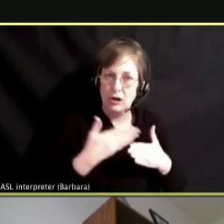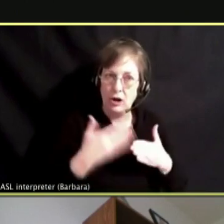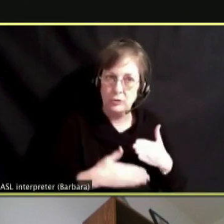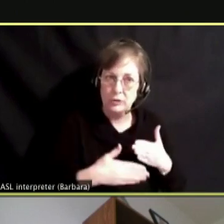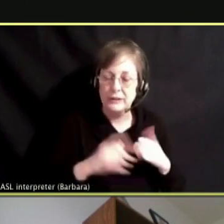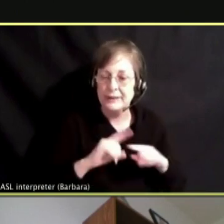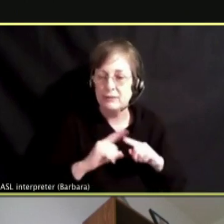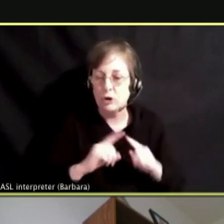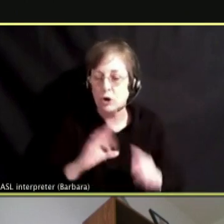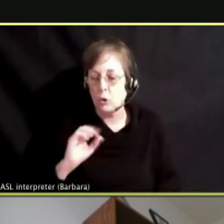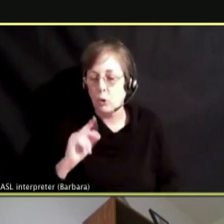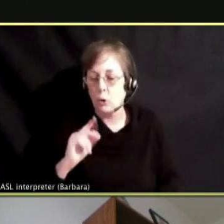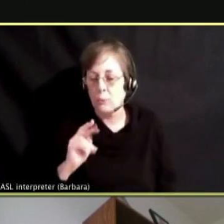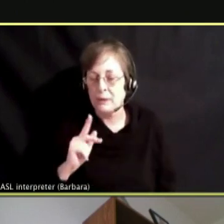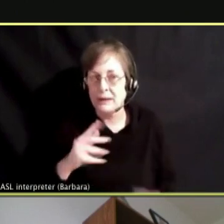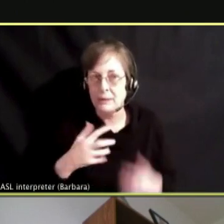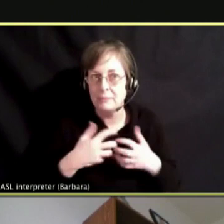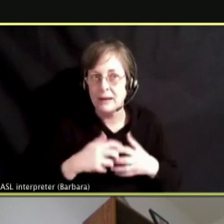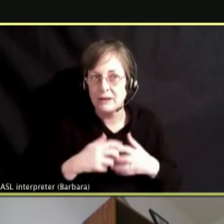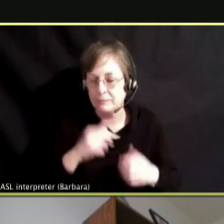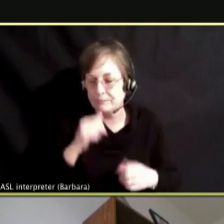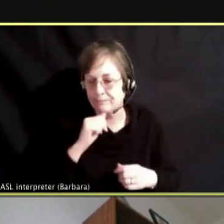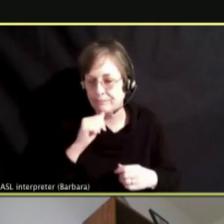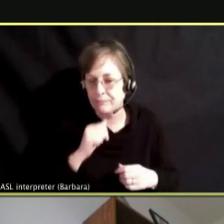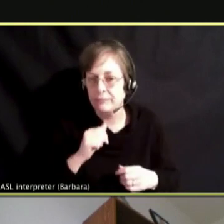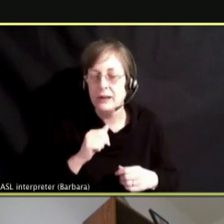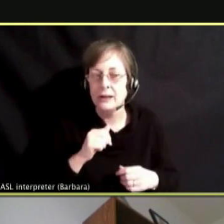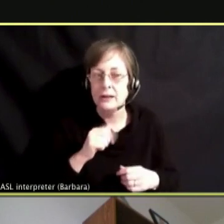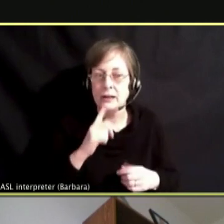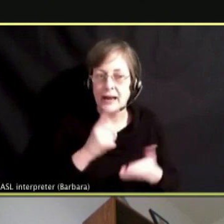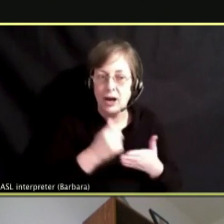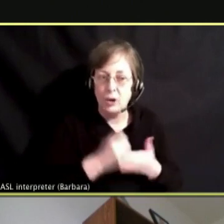TO ACTUALLY NOT BE ADDICTED ANYMORE VERSUS YOU ARE GROUNDED.